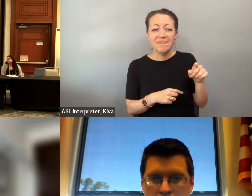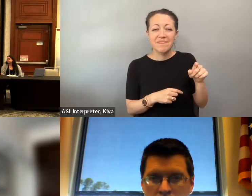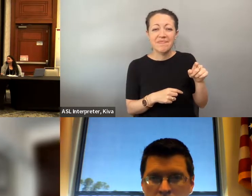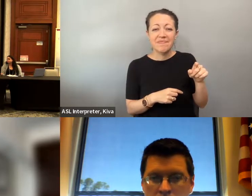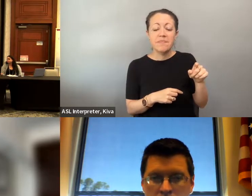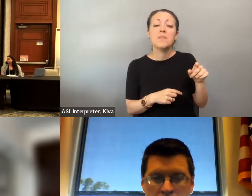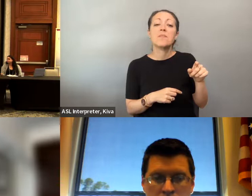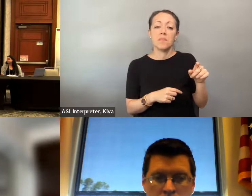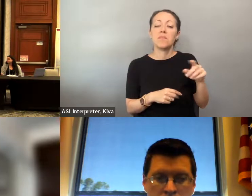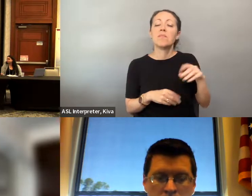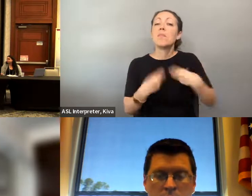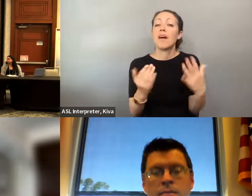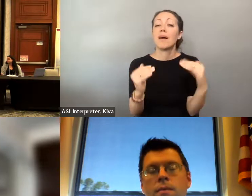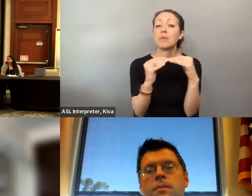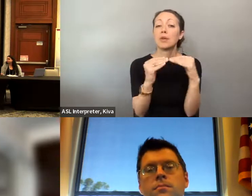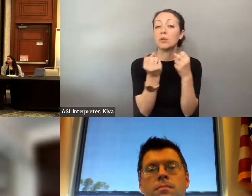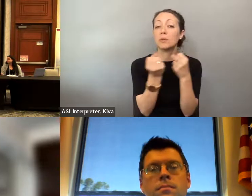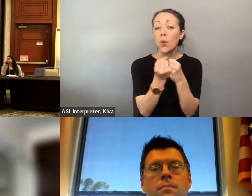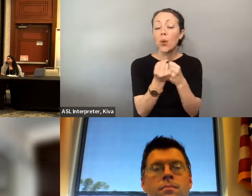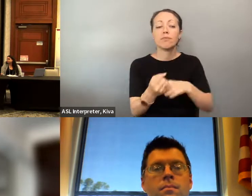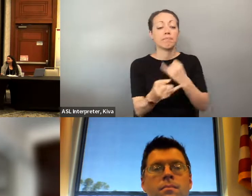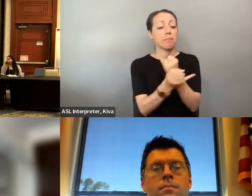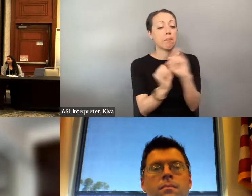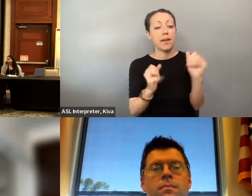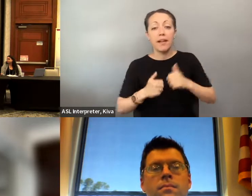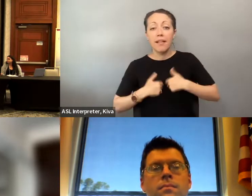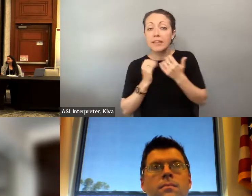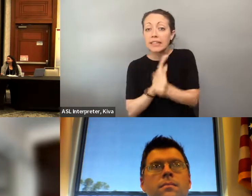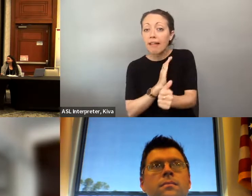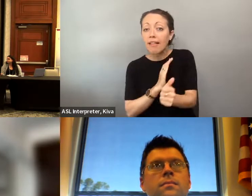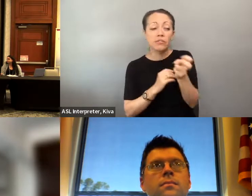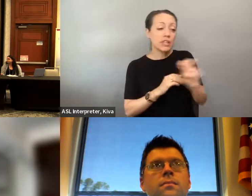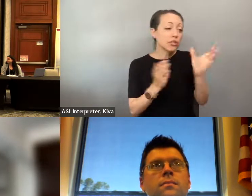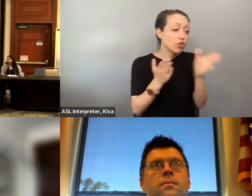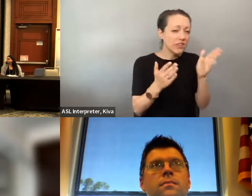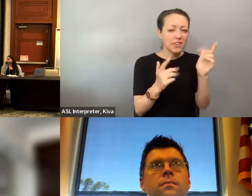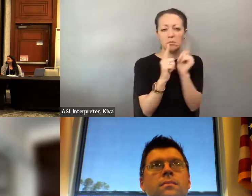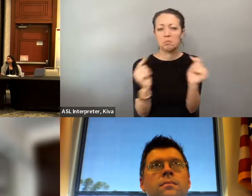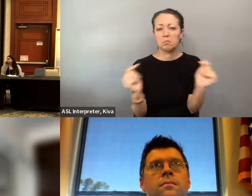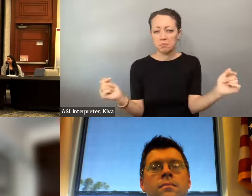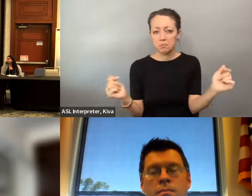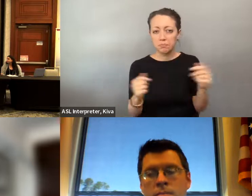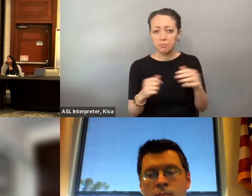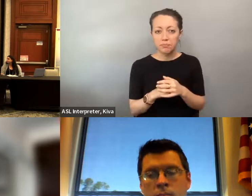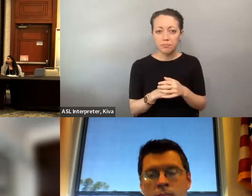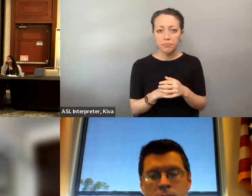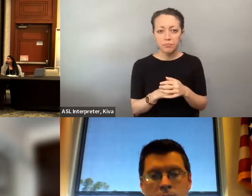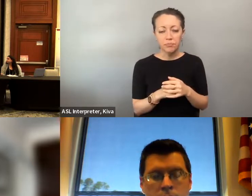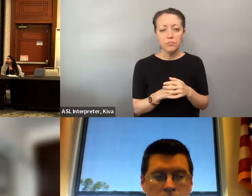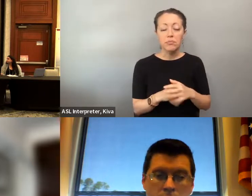They provide 5 core services, which are information referral, individual and system advocacy. individual and system advocacy, peer support, independent living skills, and training, and transition services.